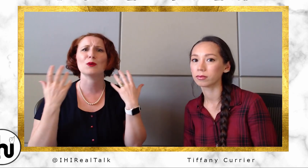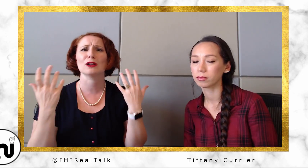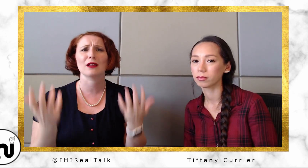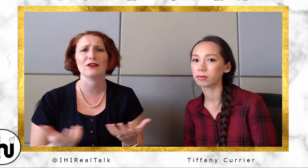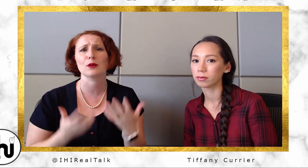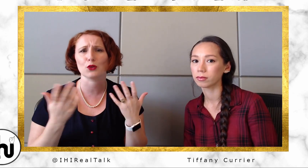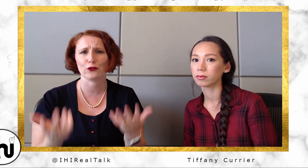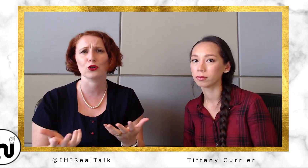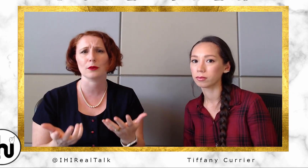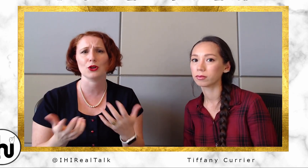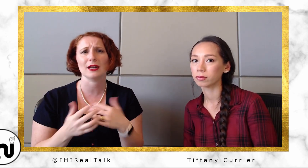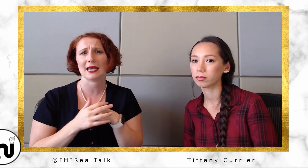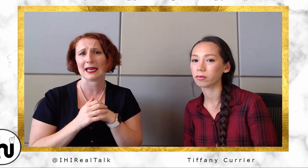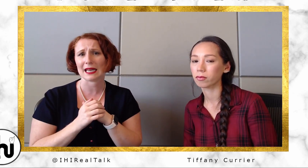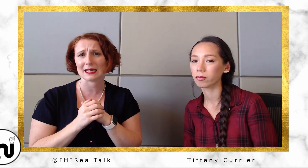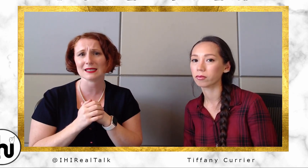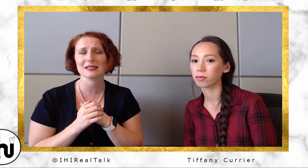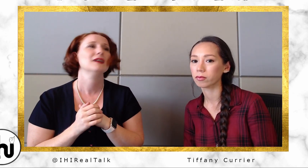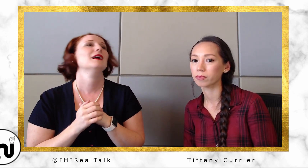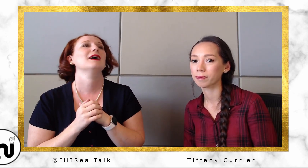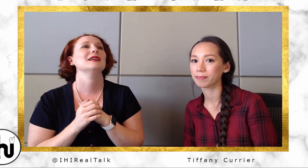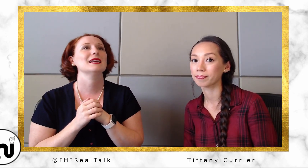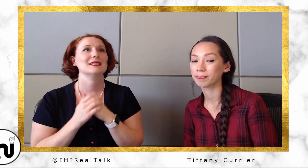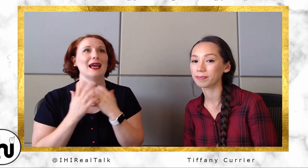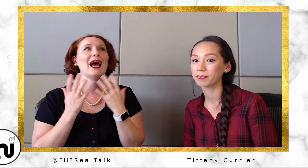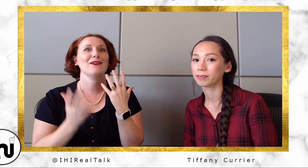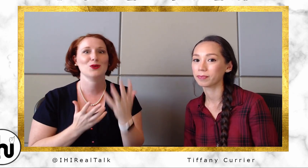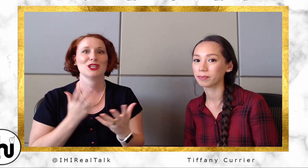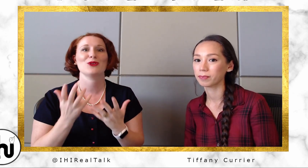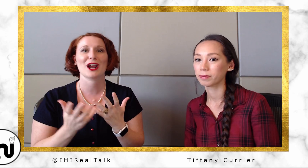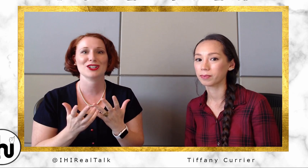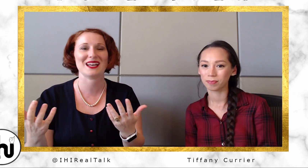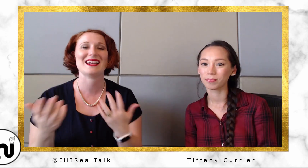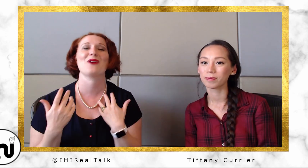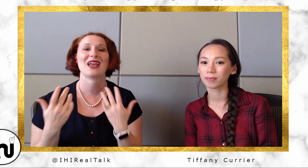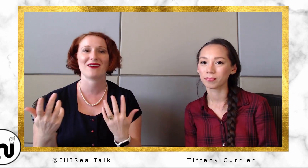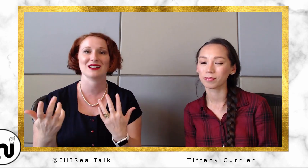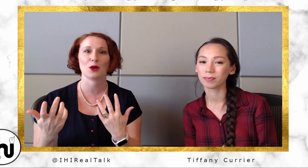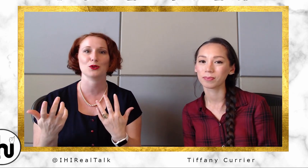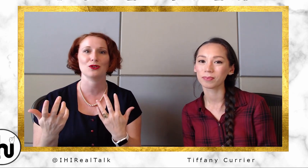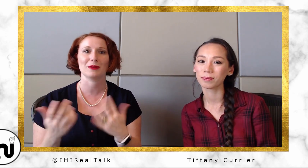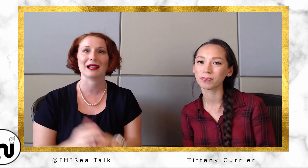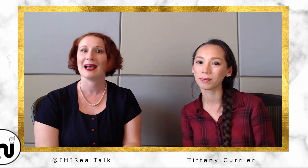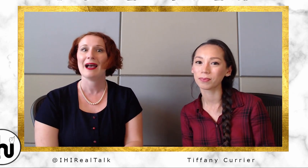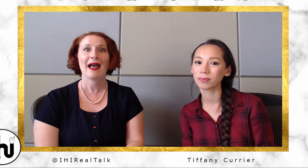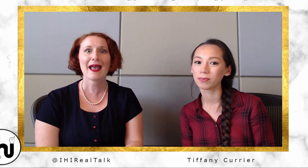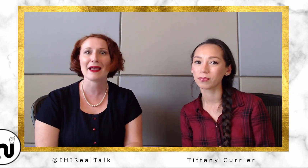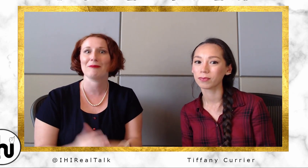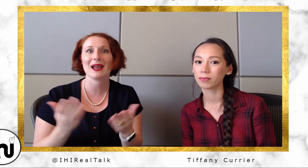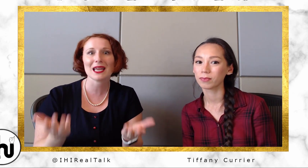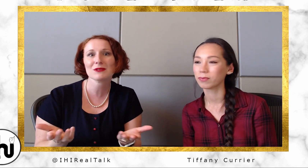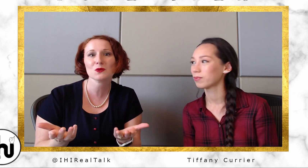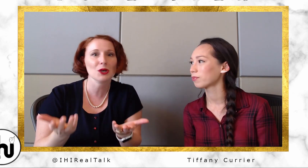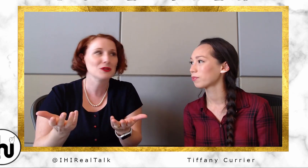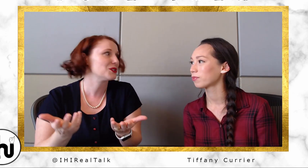loving and beautiful community it is, and getting to have those interactions. Like how they have this opportunity to be like, "Hey, my name is so-and-so," and